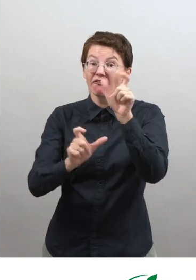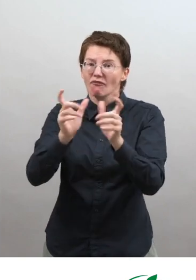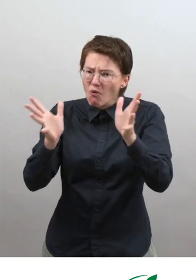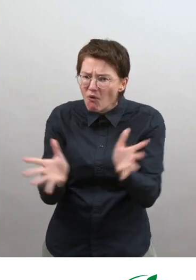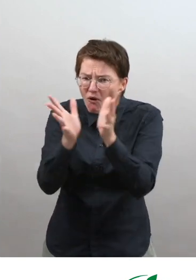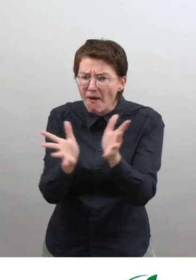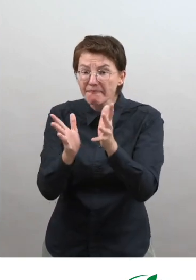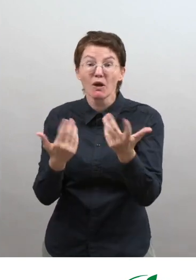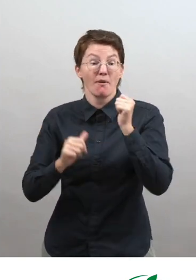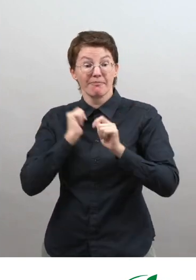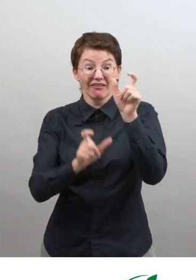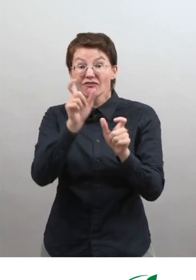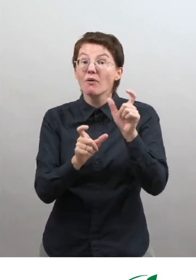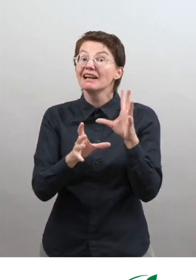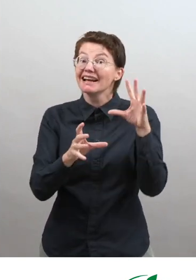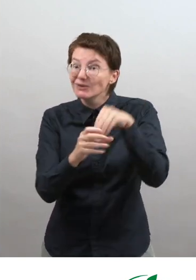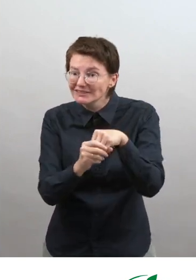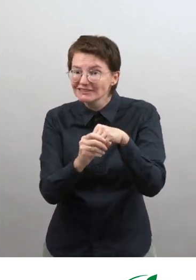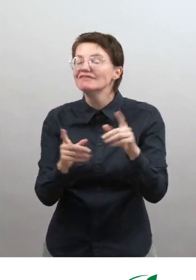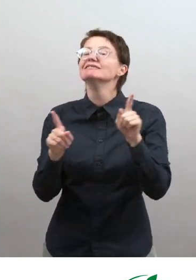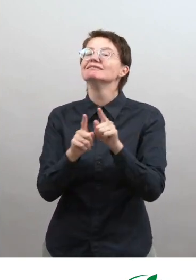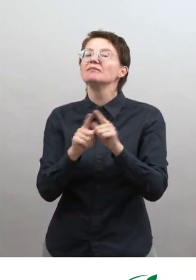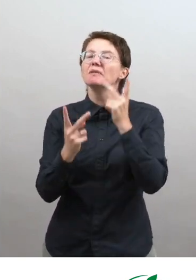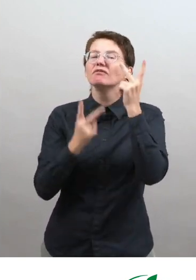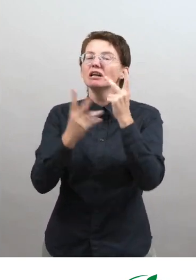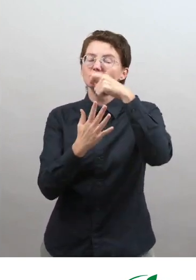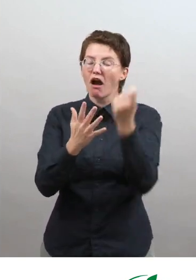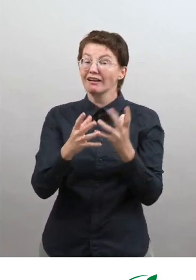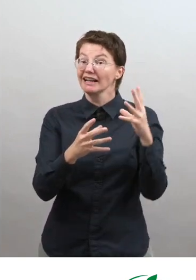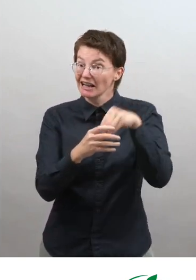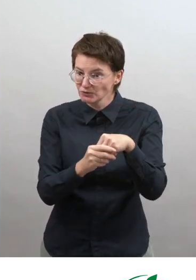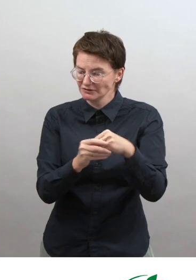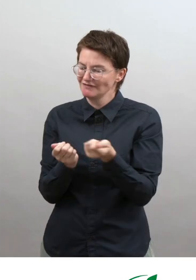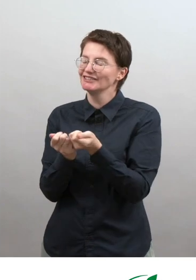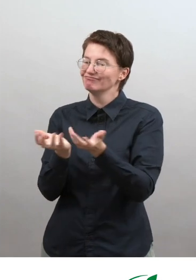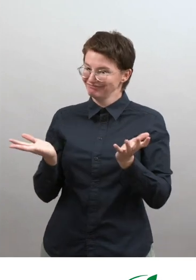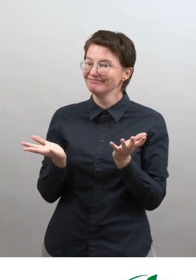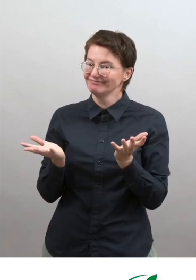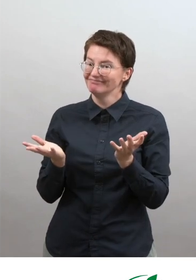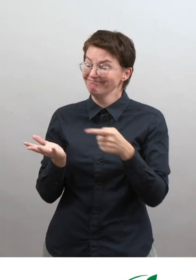developing performers, inclusive performers and inclusive visual arts as well.